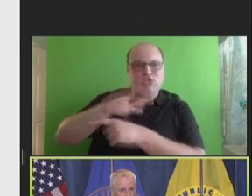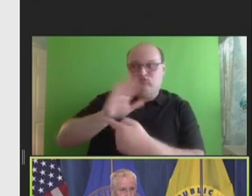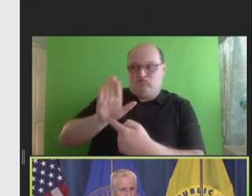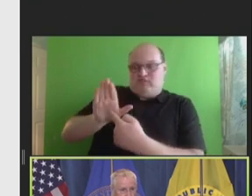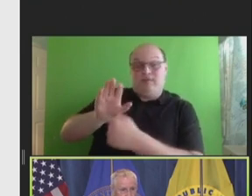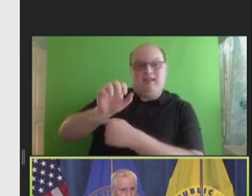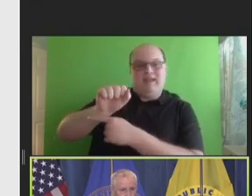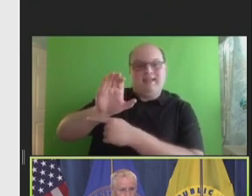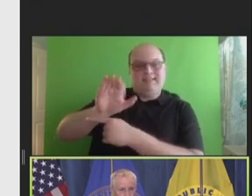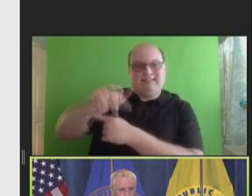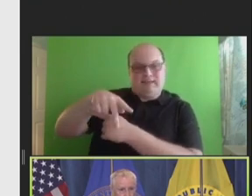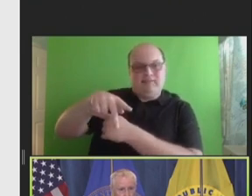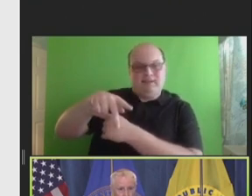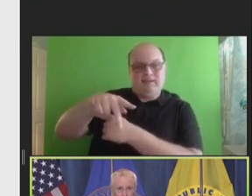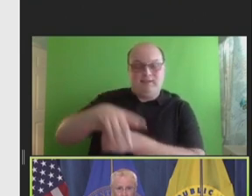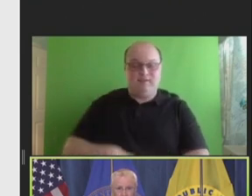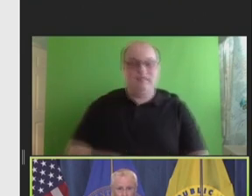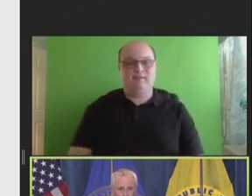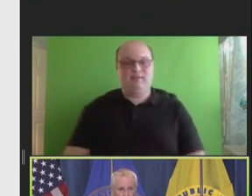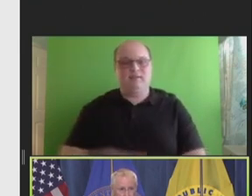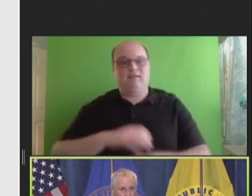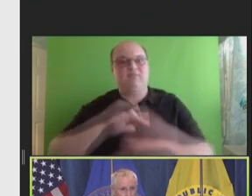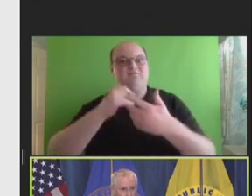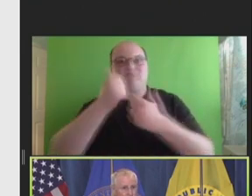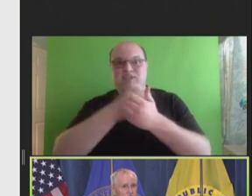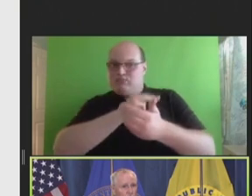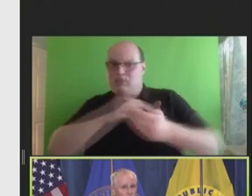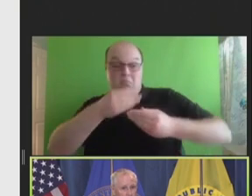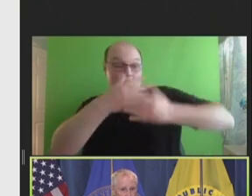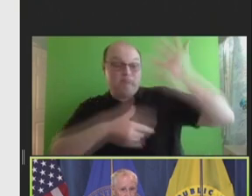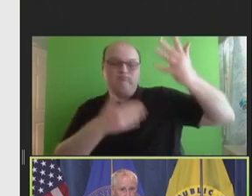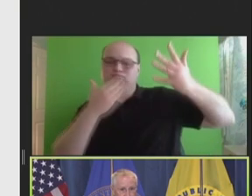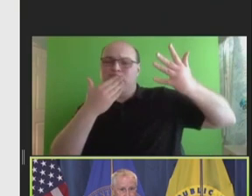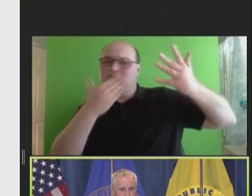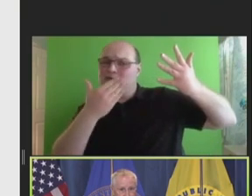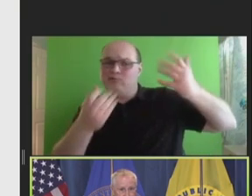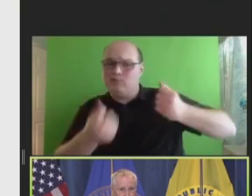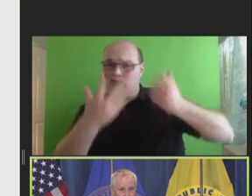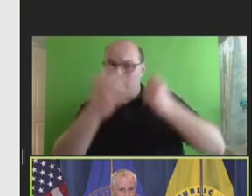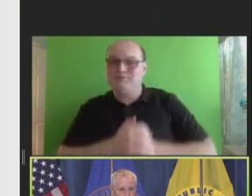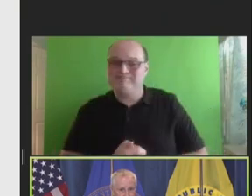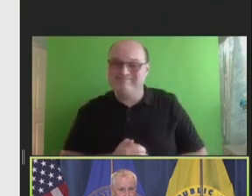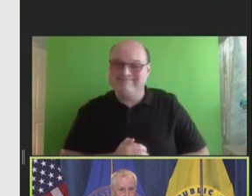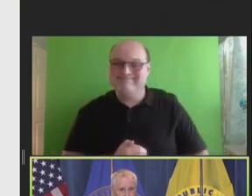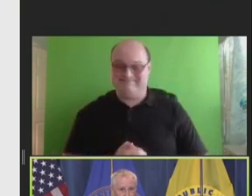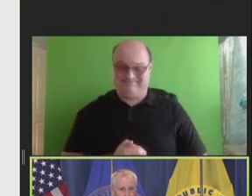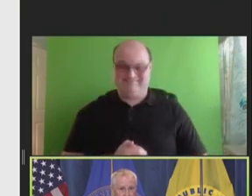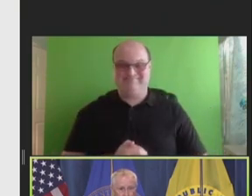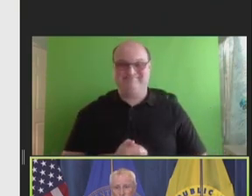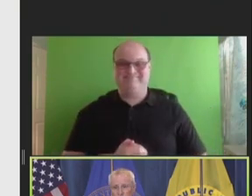Again, want to thank all of these members for their efforts. And certainly, want to